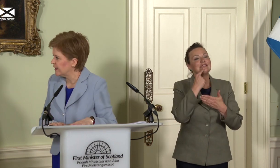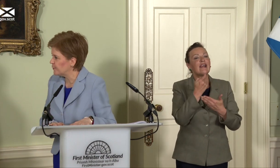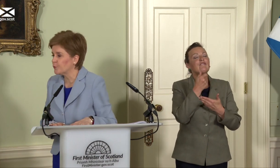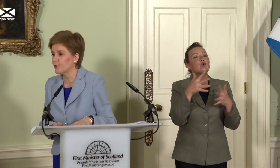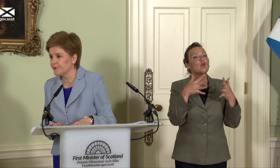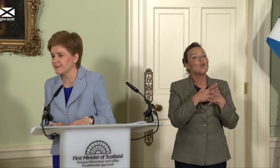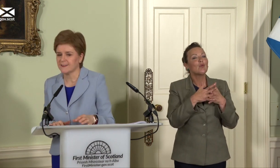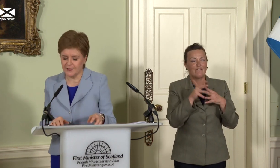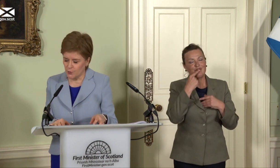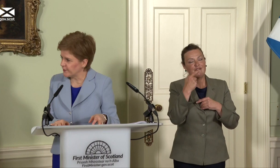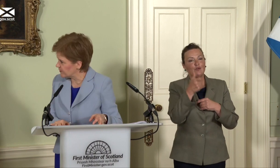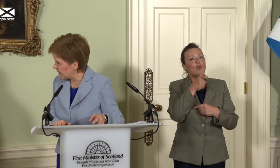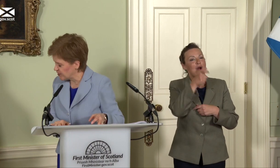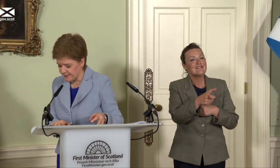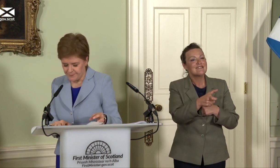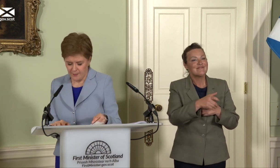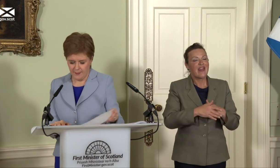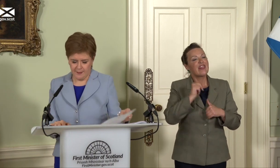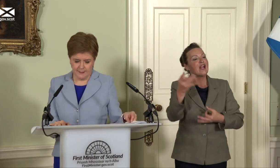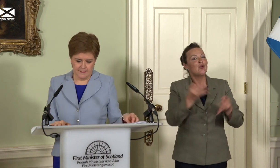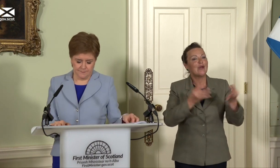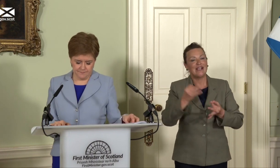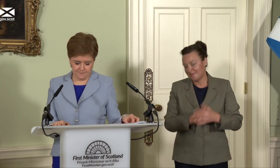before both of us take your questions. Patrick.